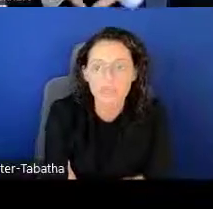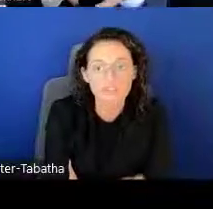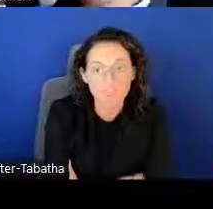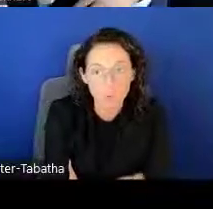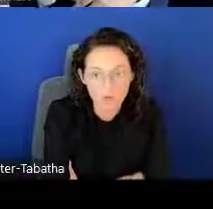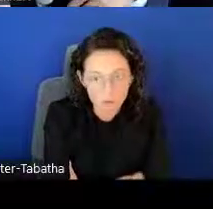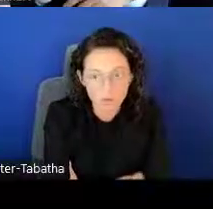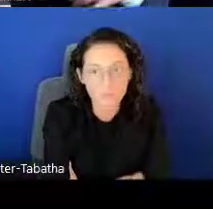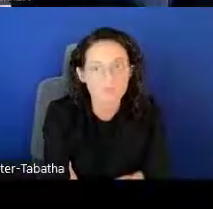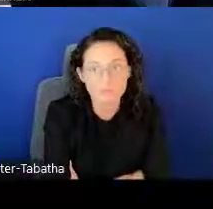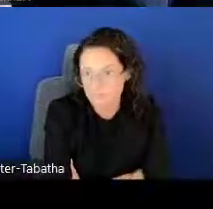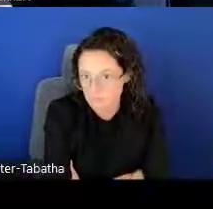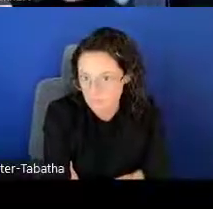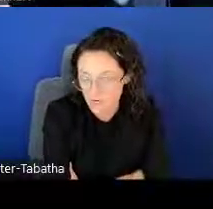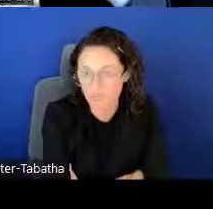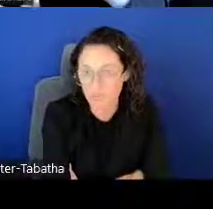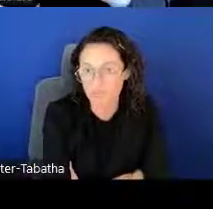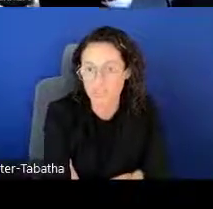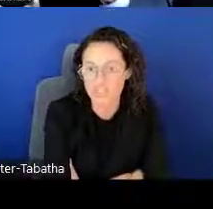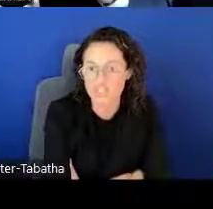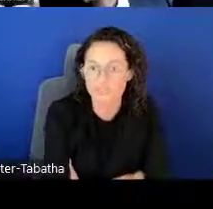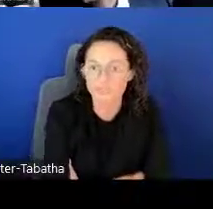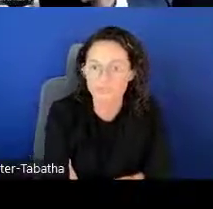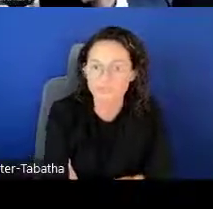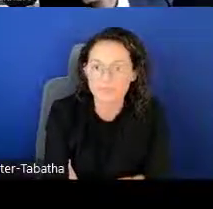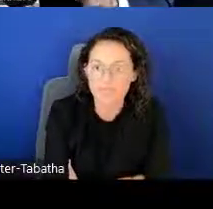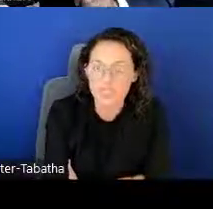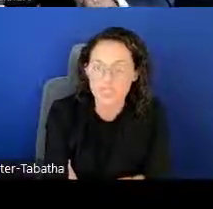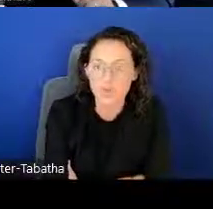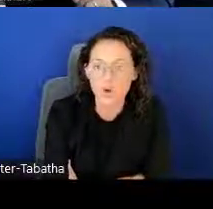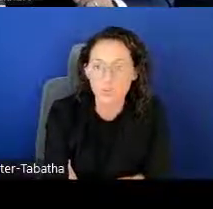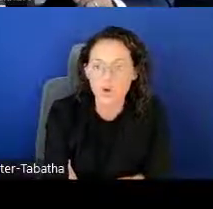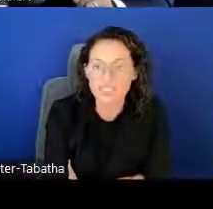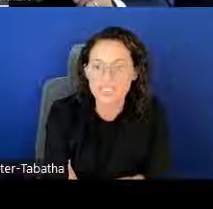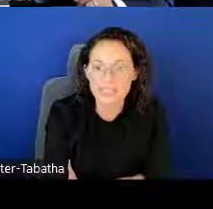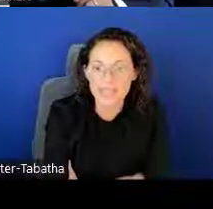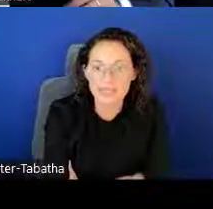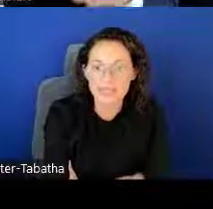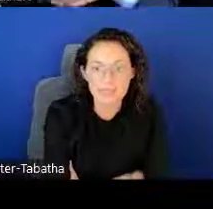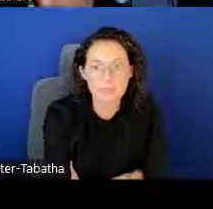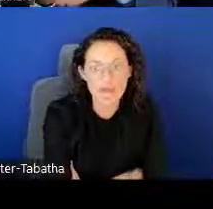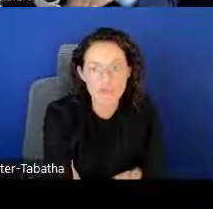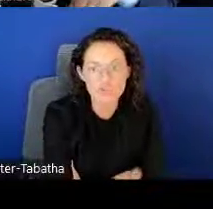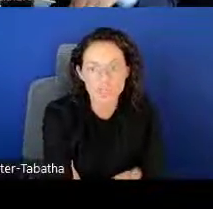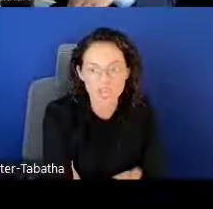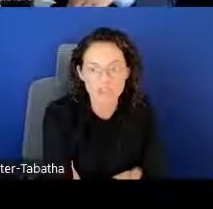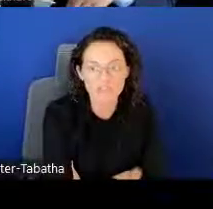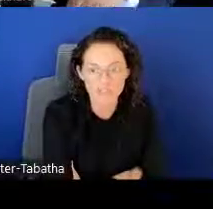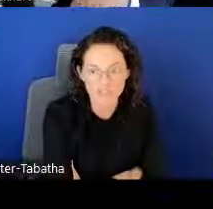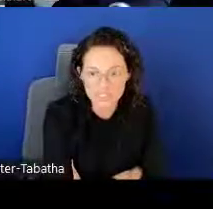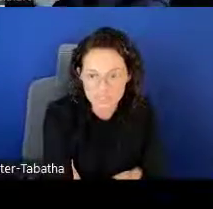before you start your application. So that award date is about July 1st,